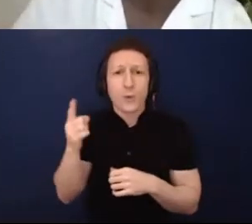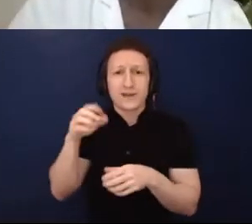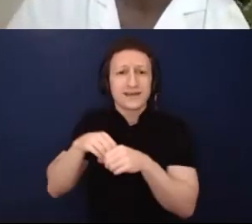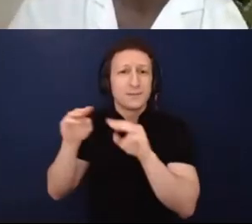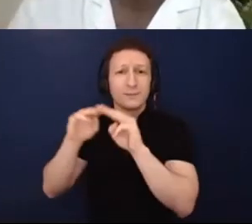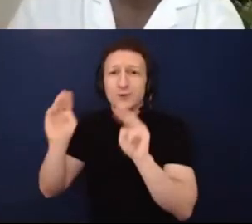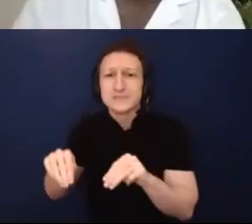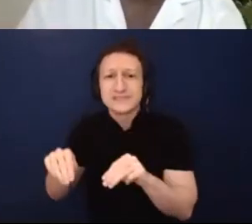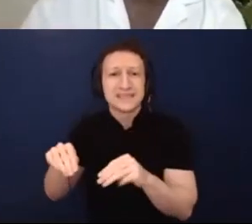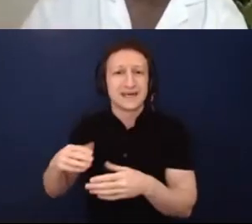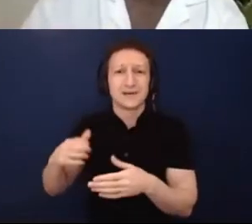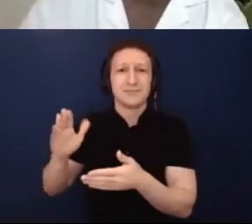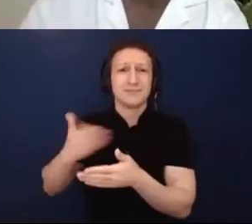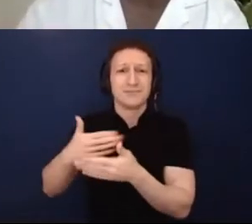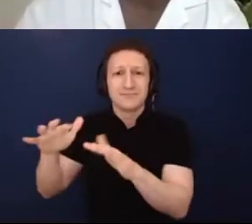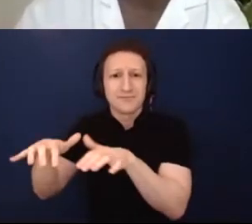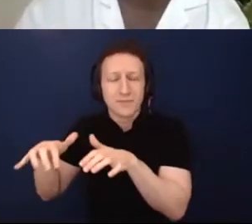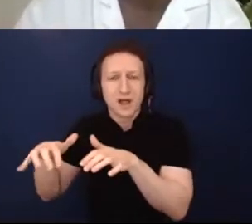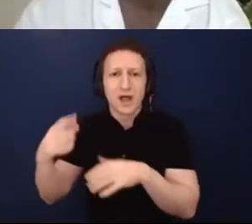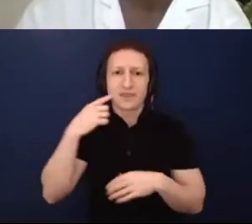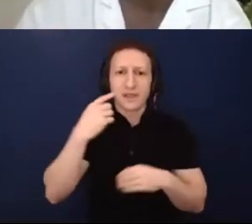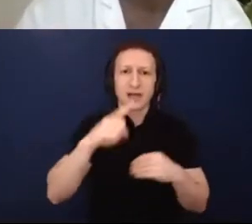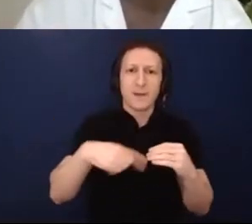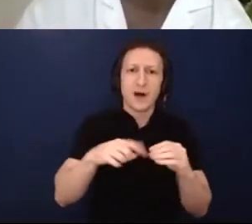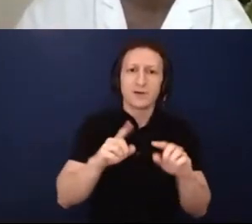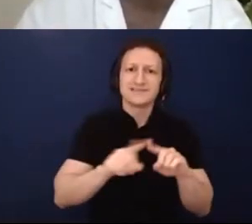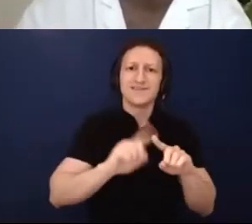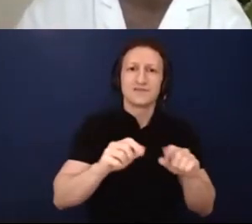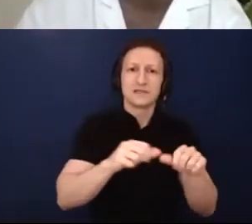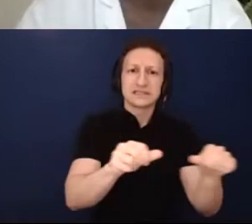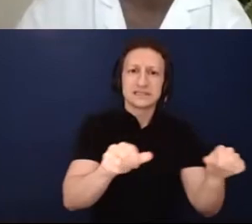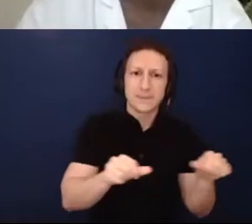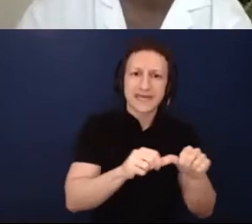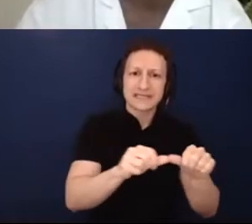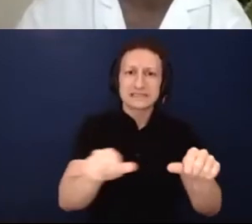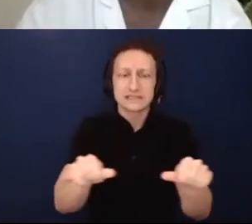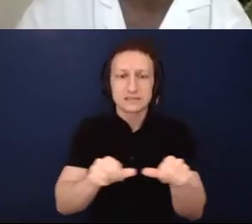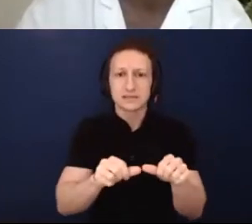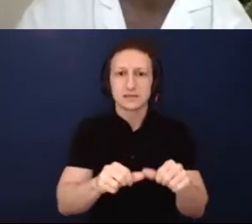folks who are incarcerated right now, of folks who are hospitalized right now?